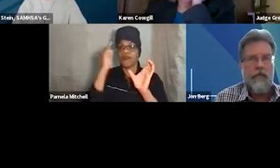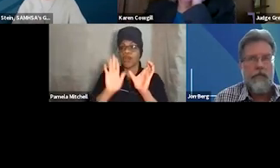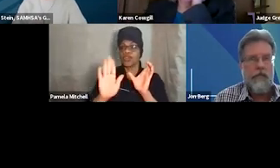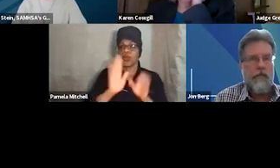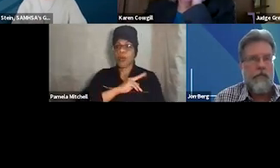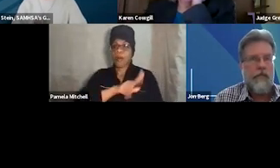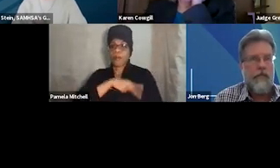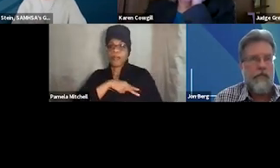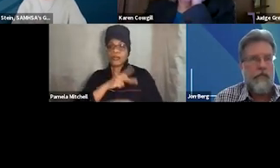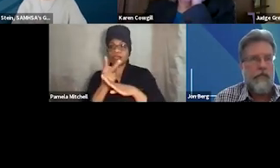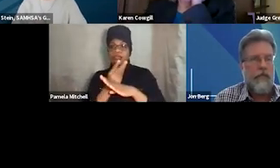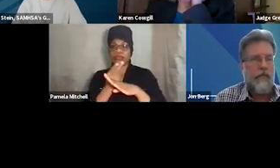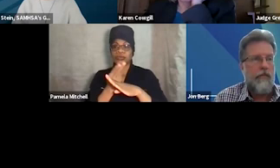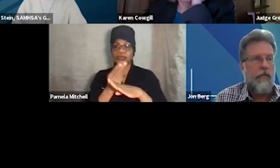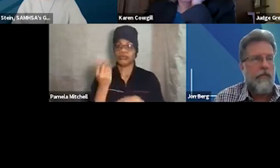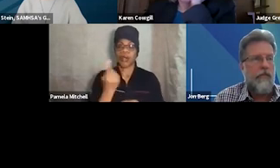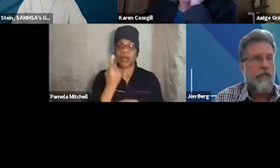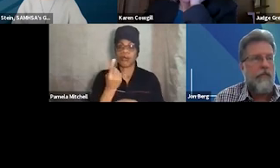and we are not able to offer CEU credits.